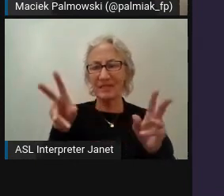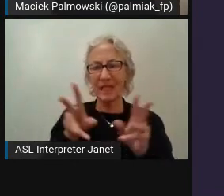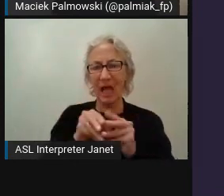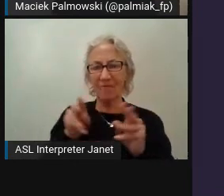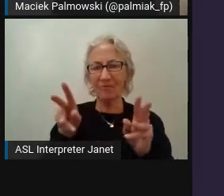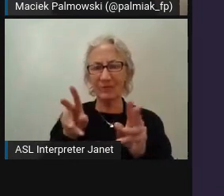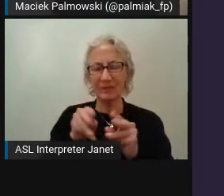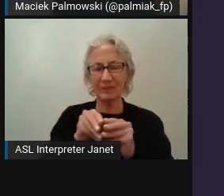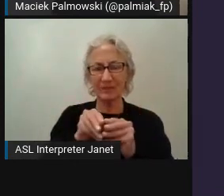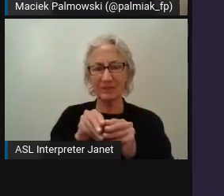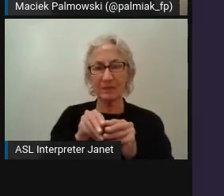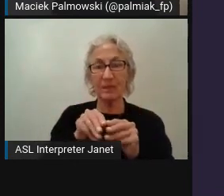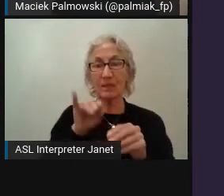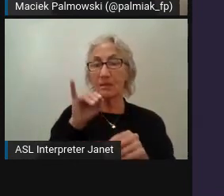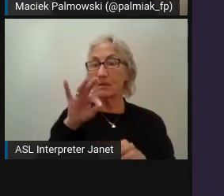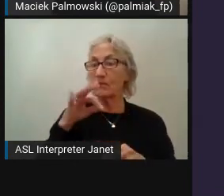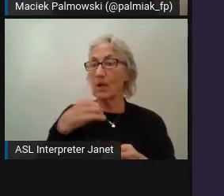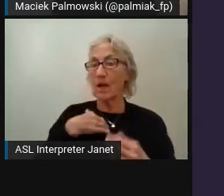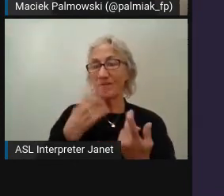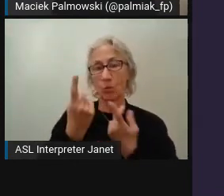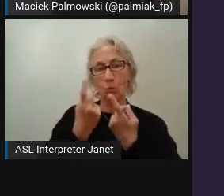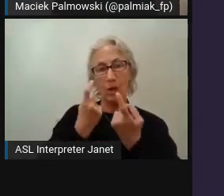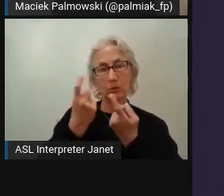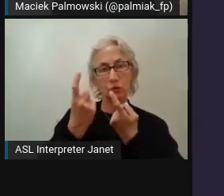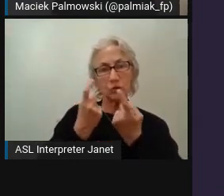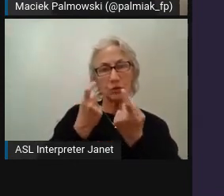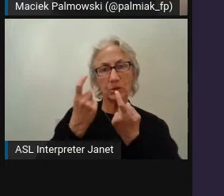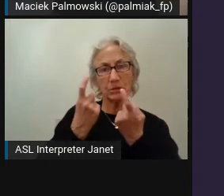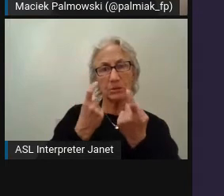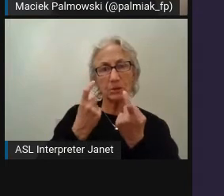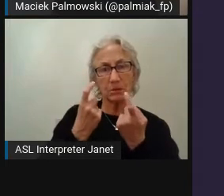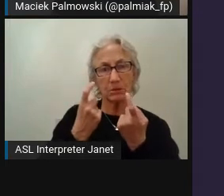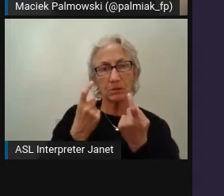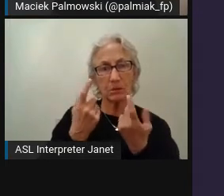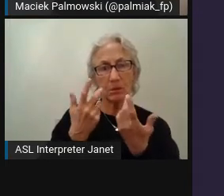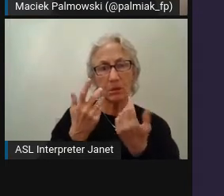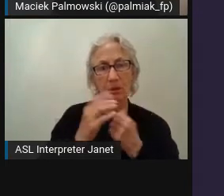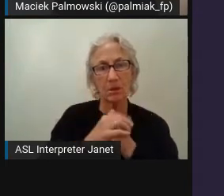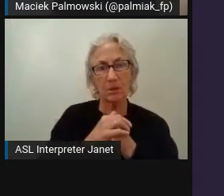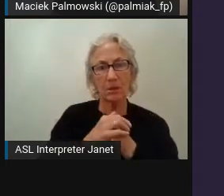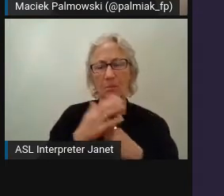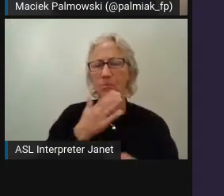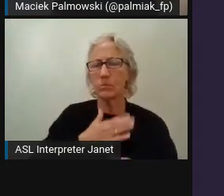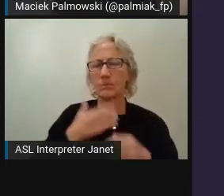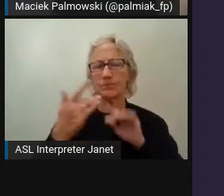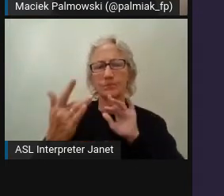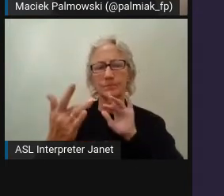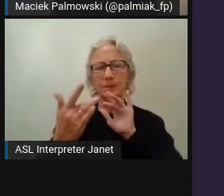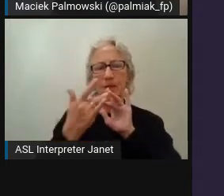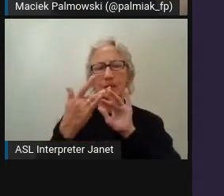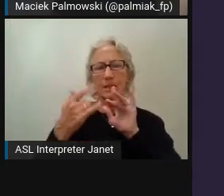if you would have any questions even after the conference, do not forget to reach me out on Twitter or sign up